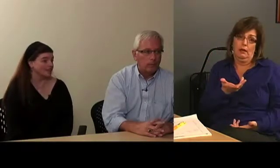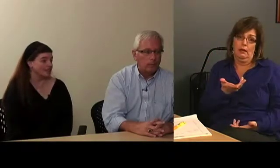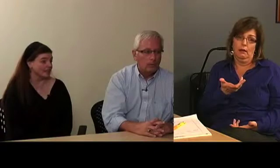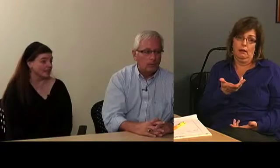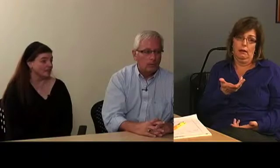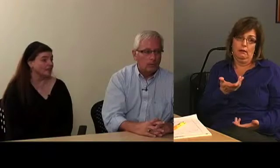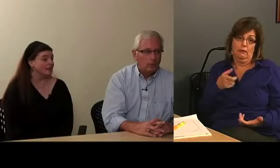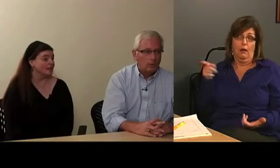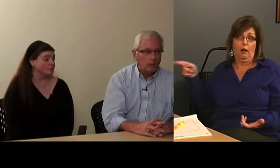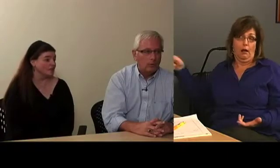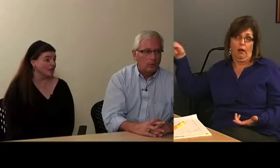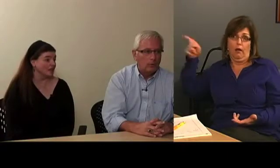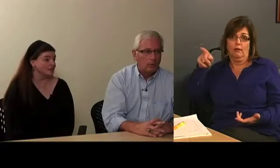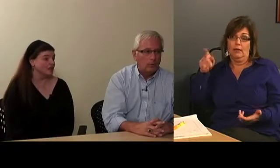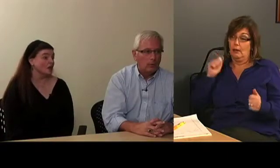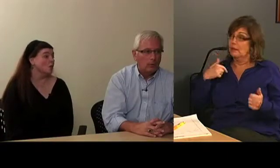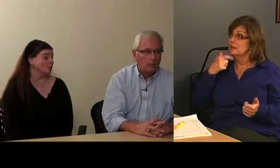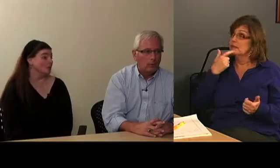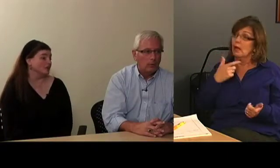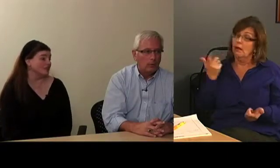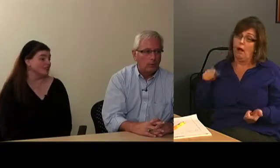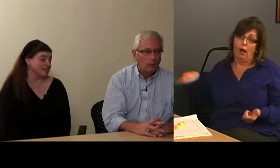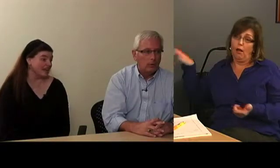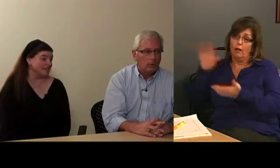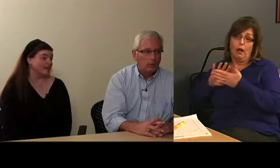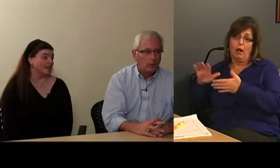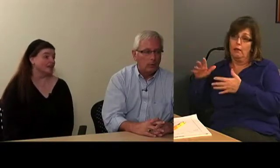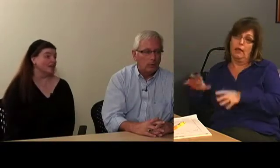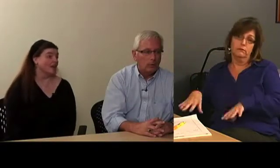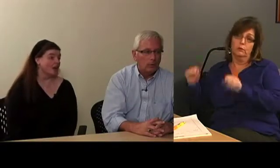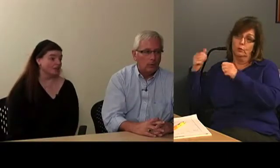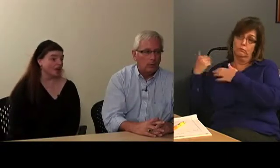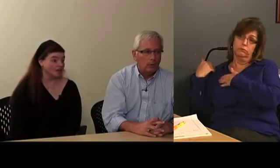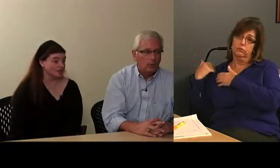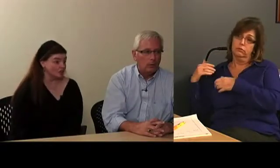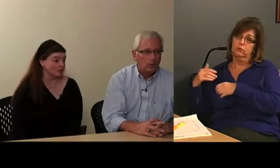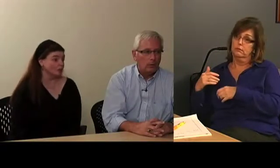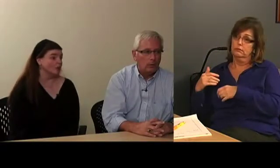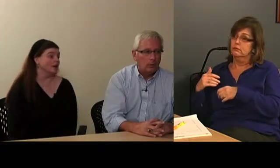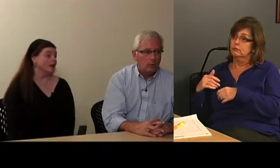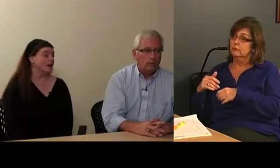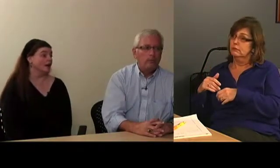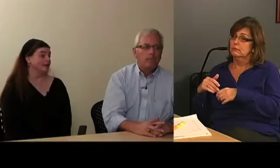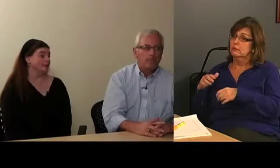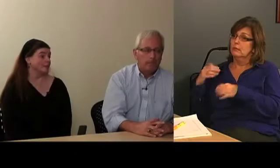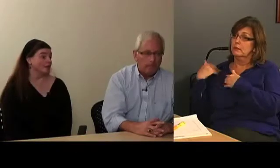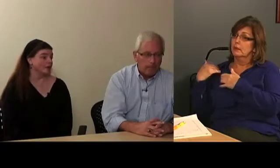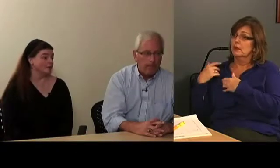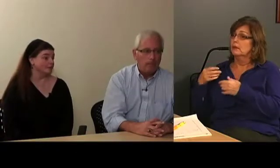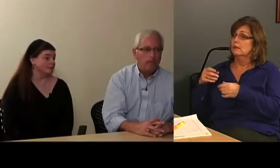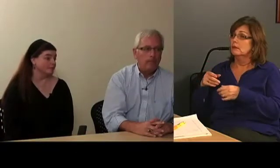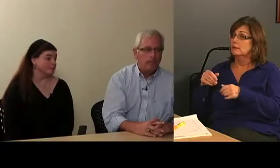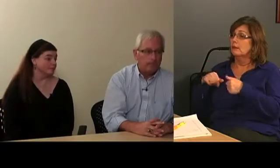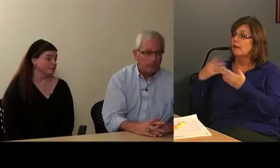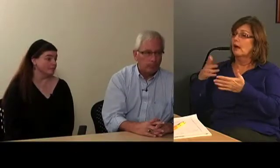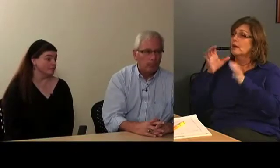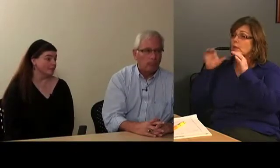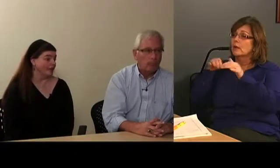that they take it on themselves. We could even say that other colleges do end up